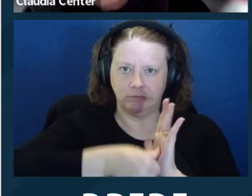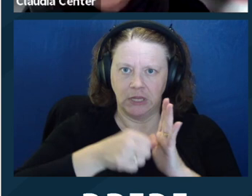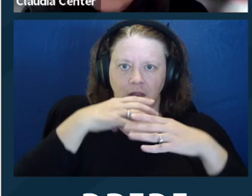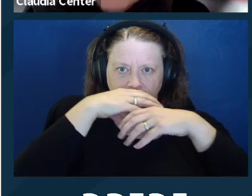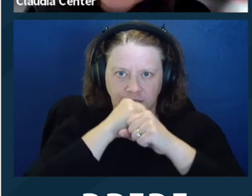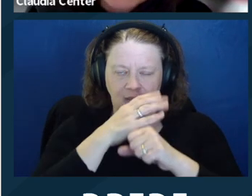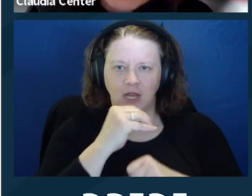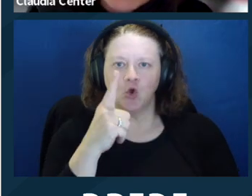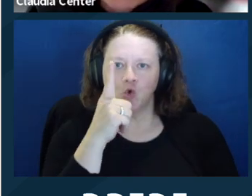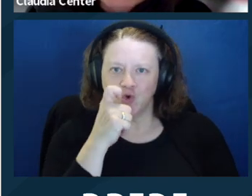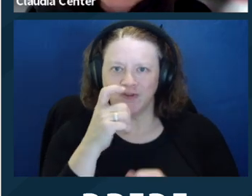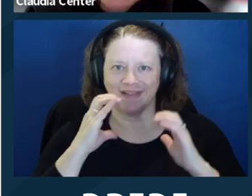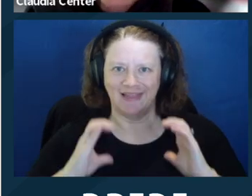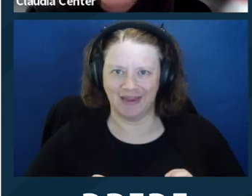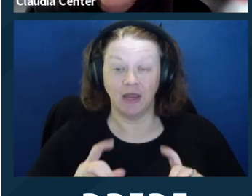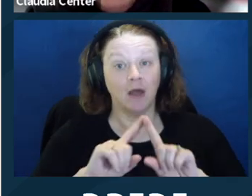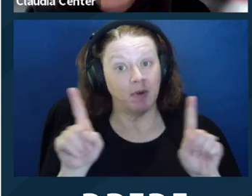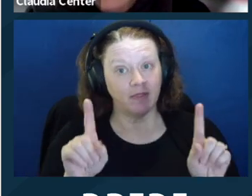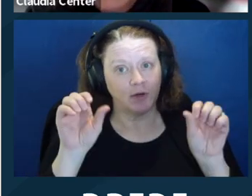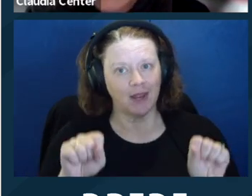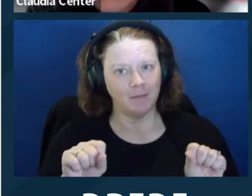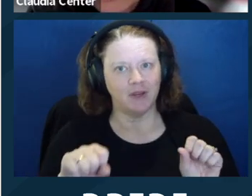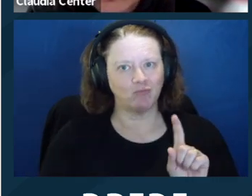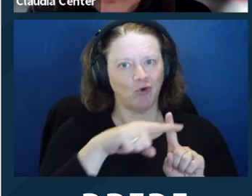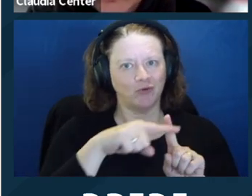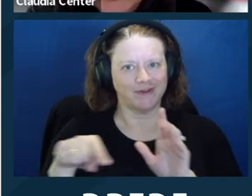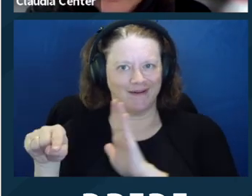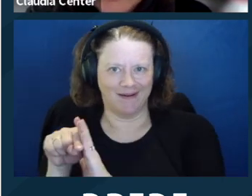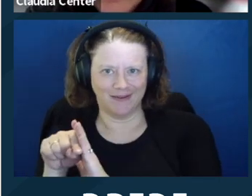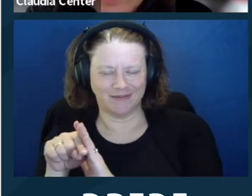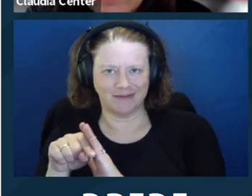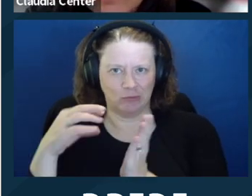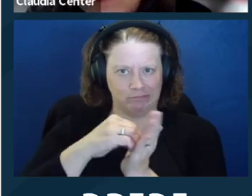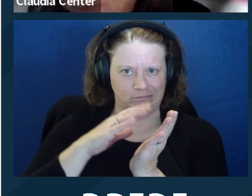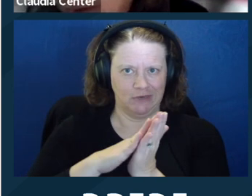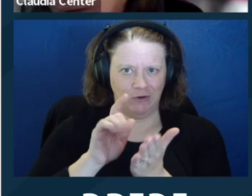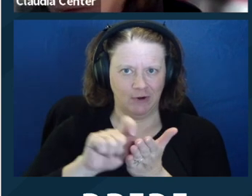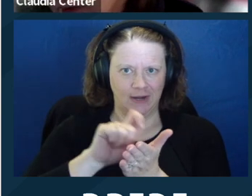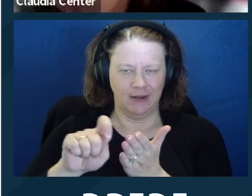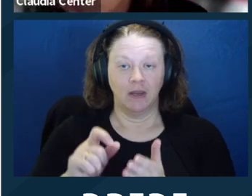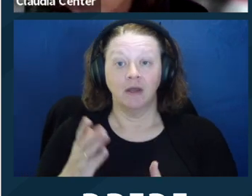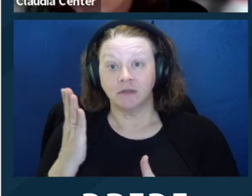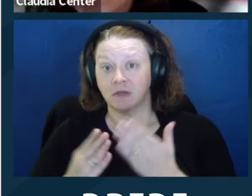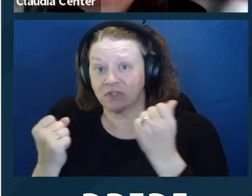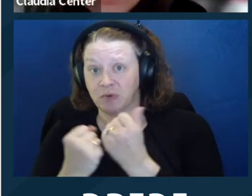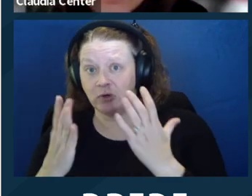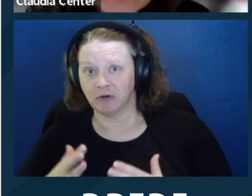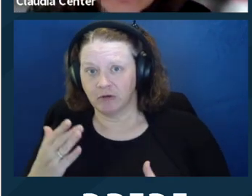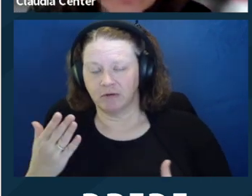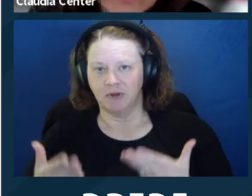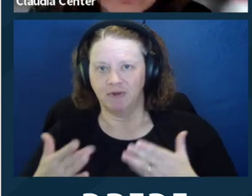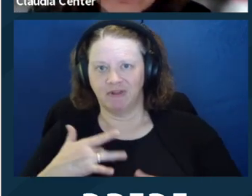Some supporters may be deterred by playing that role if they, you know, feel uncomfortable